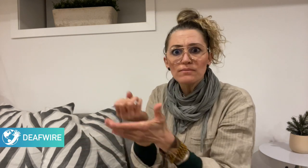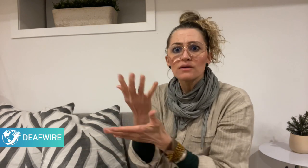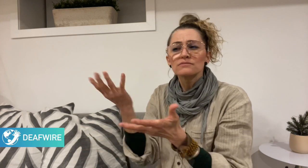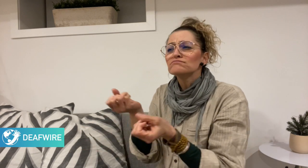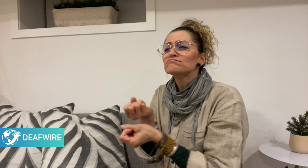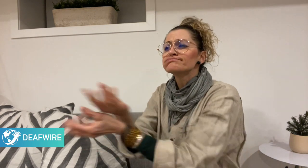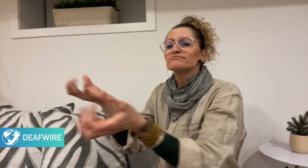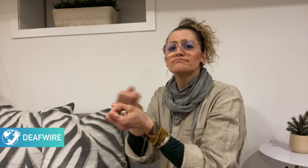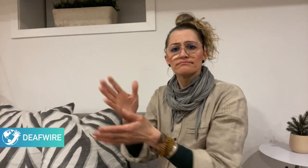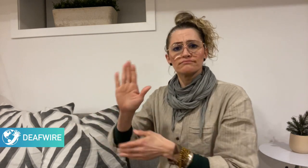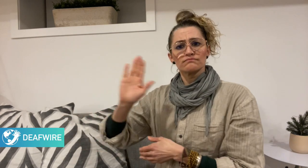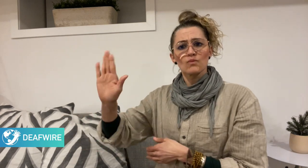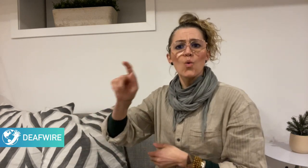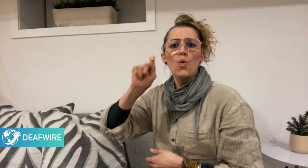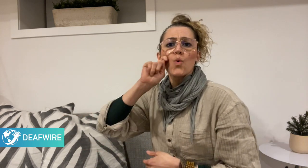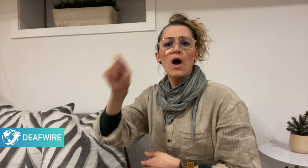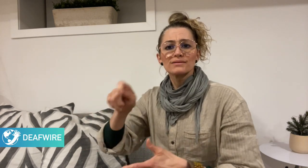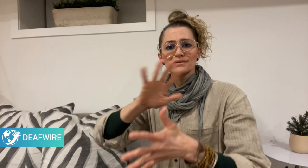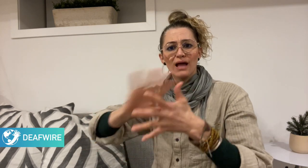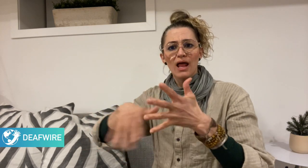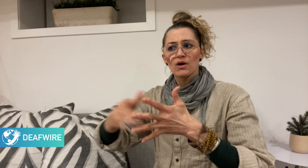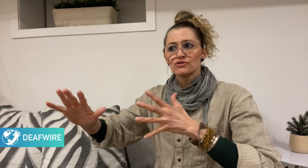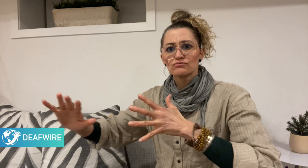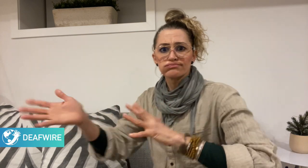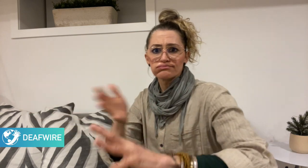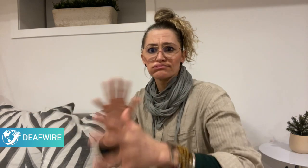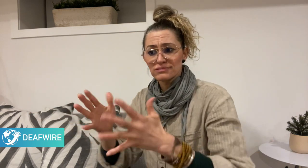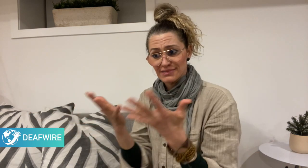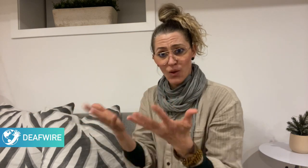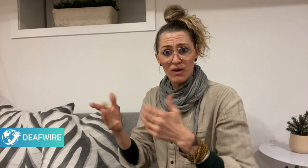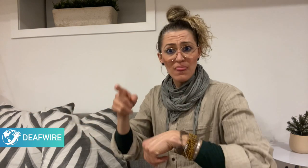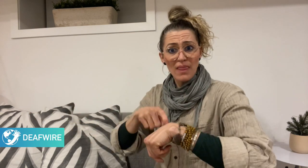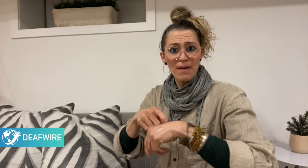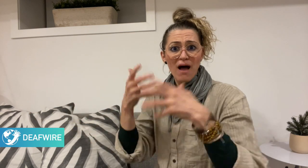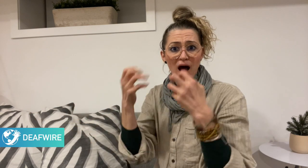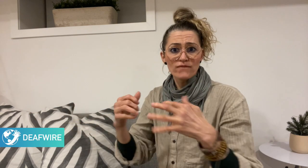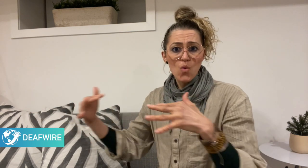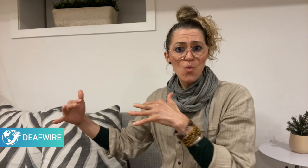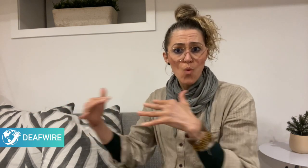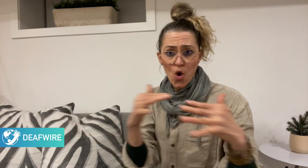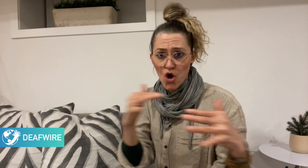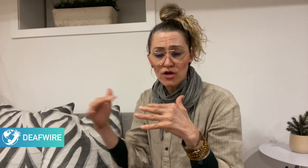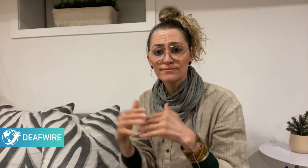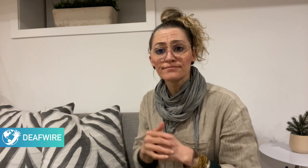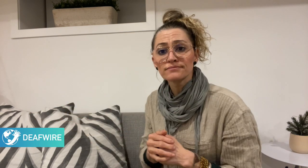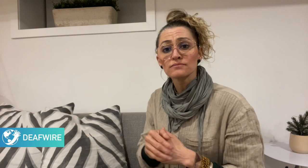a wonderful job in ensuring Deaf Ukrainians are given access